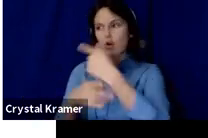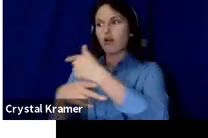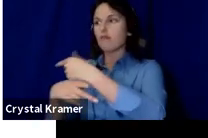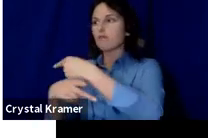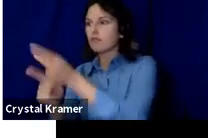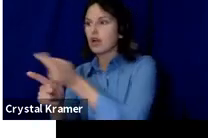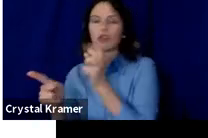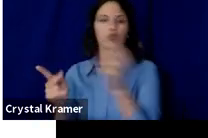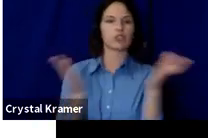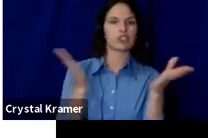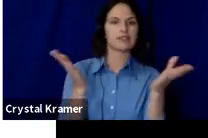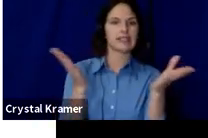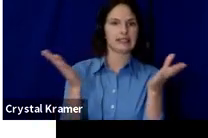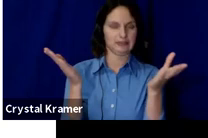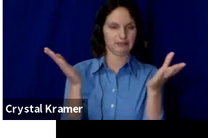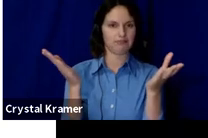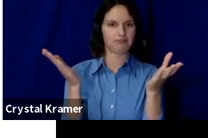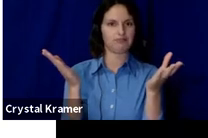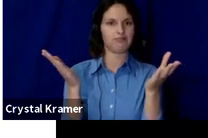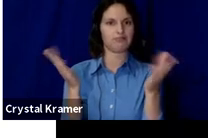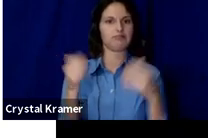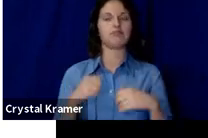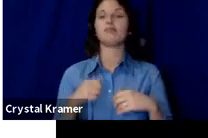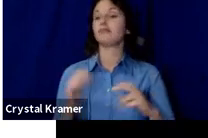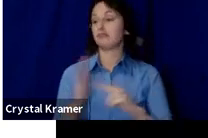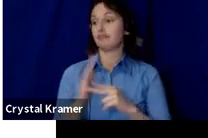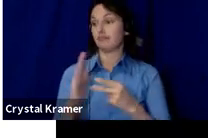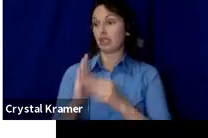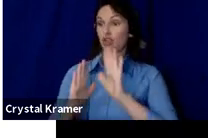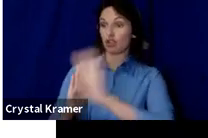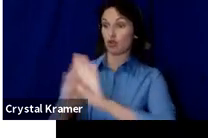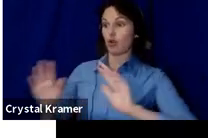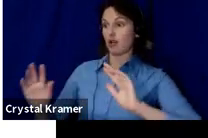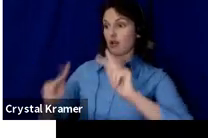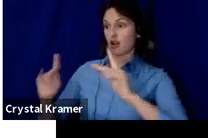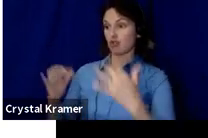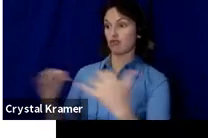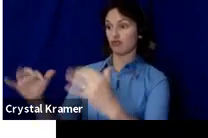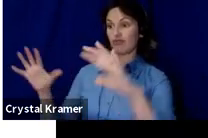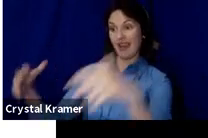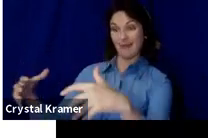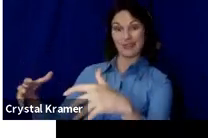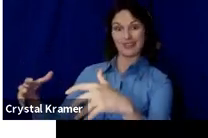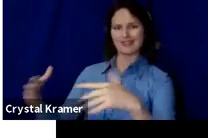Simply, it's asking your crowd, the people you know, to give you money and service of